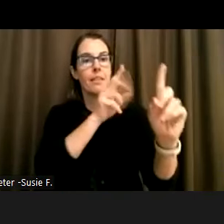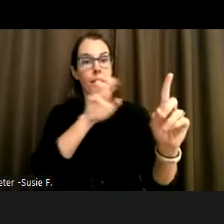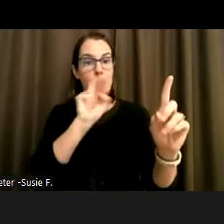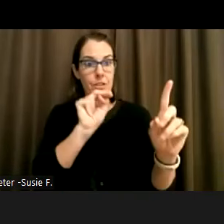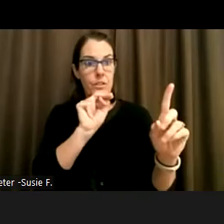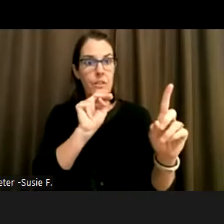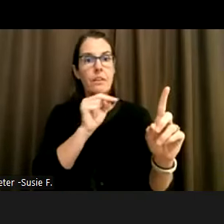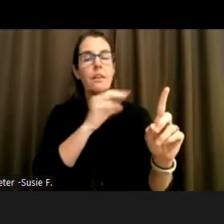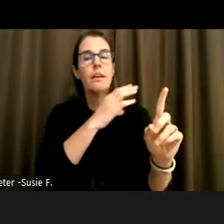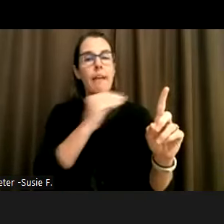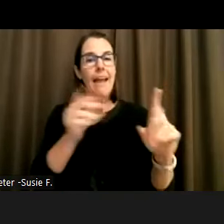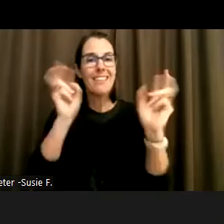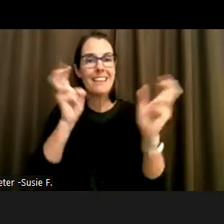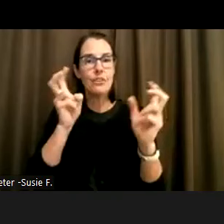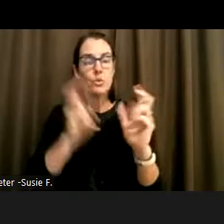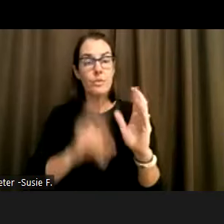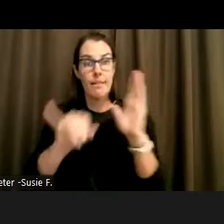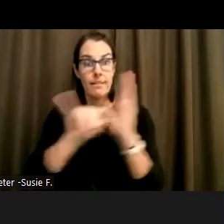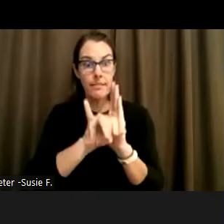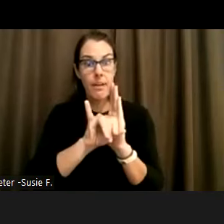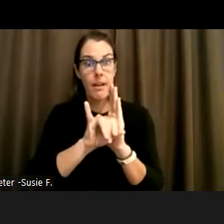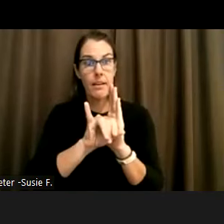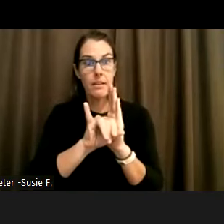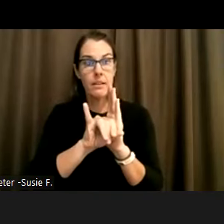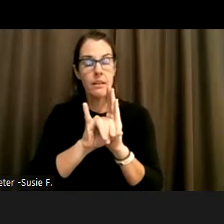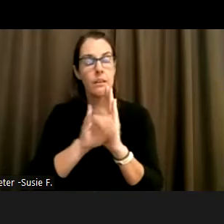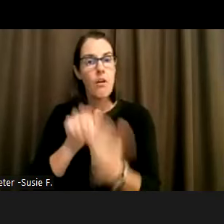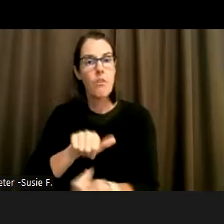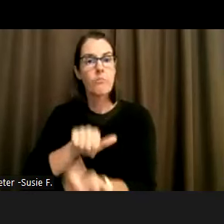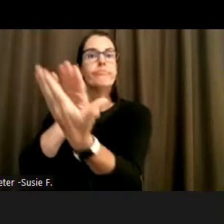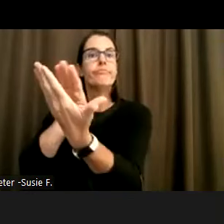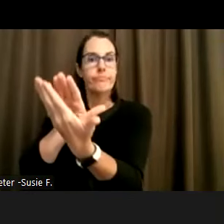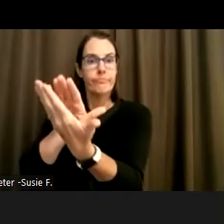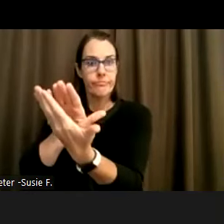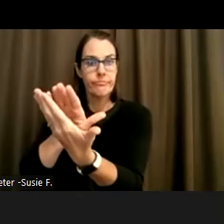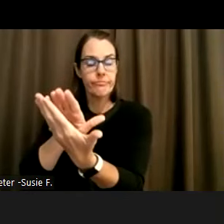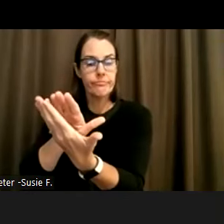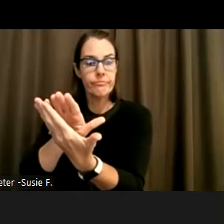and hears the concerns of individuals